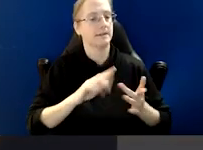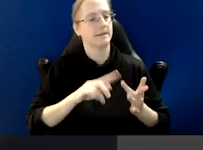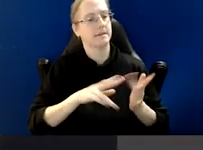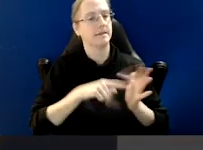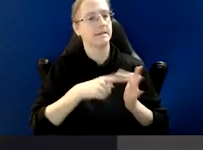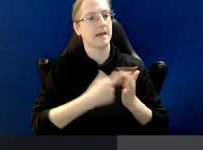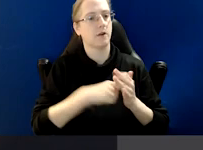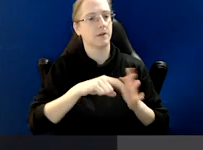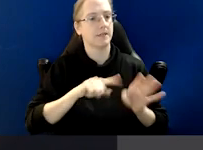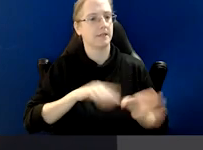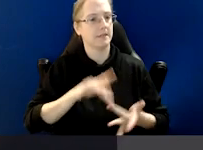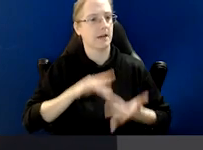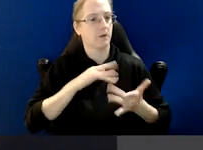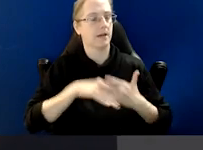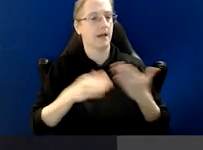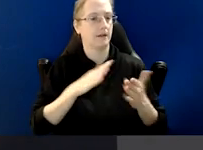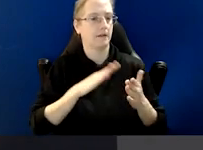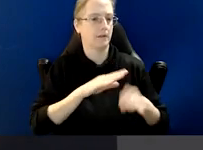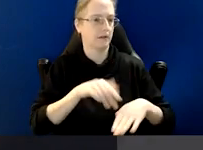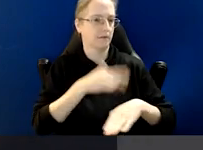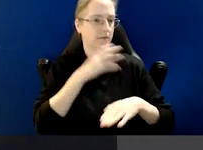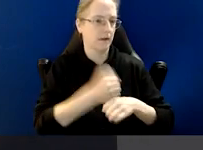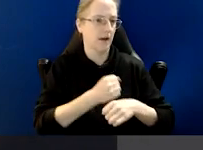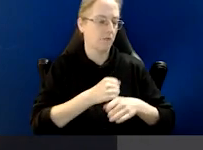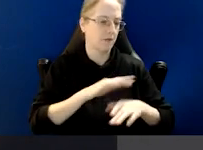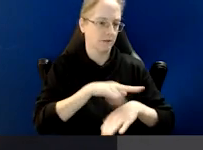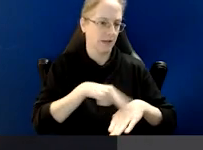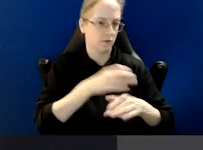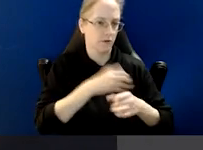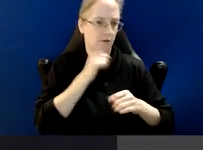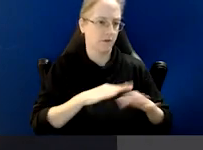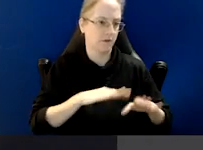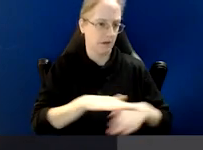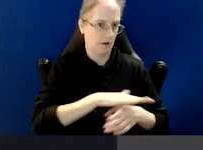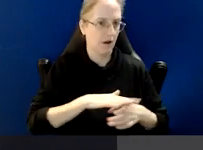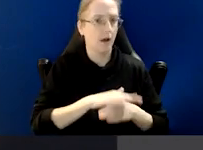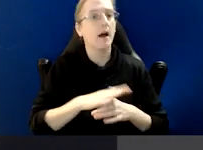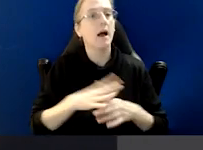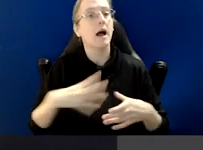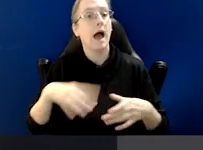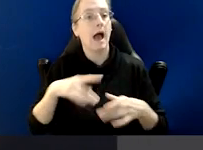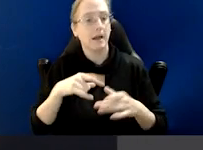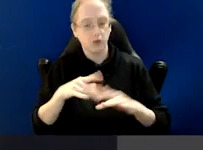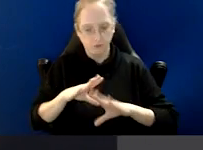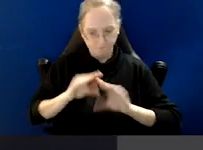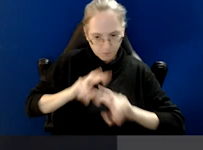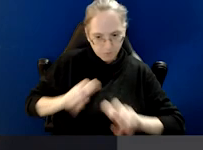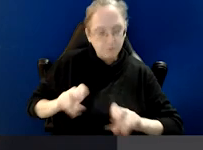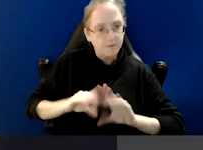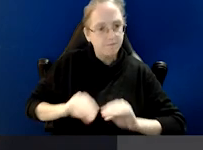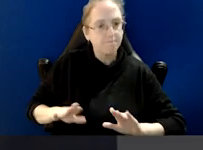integrity in the Commonwealth public sector by deterring, detecting, and preventing corrupt conduct involving Commonwealth